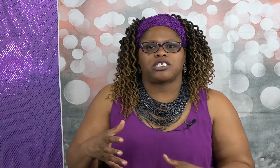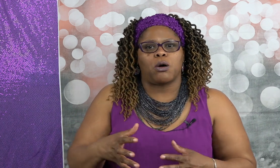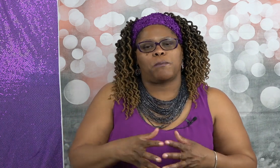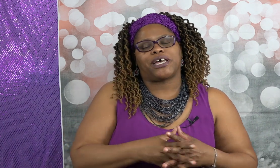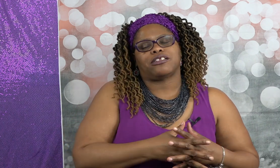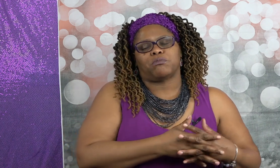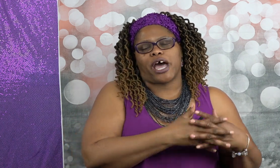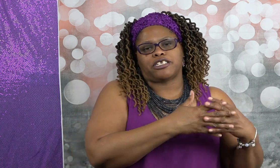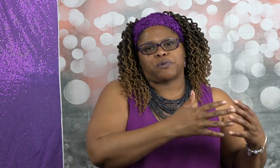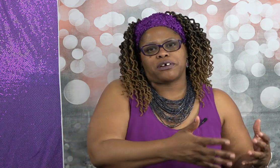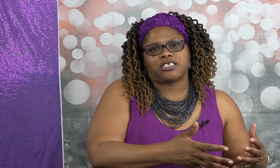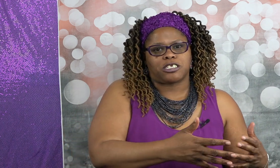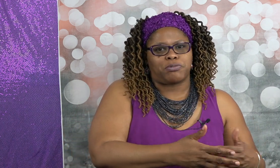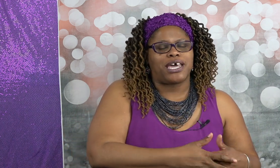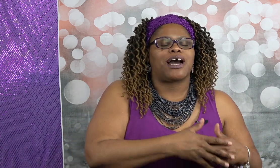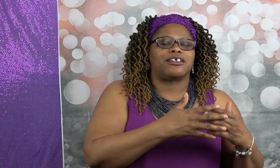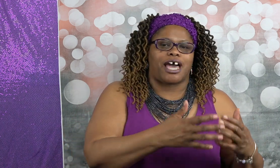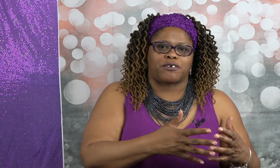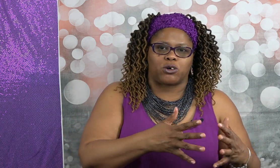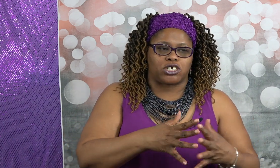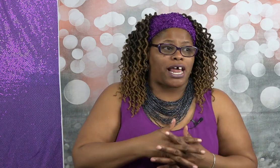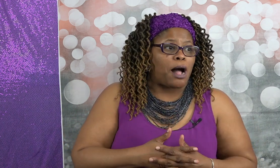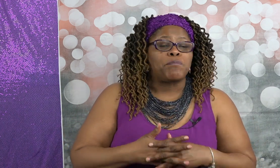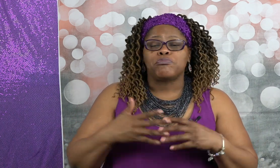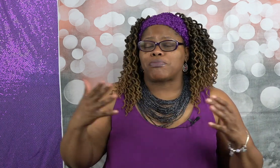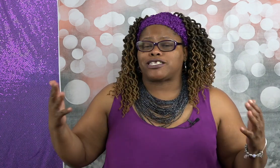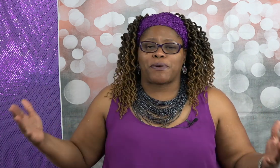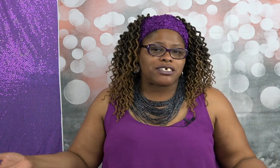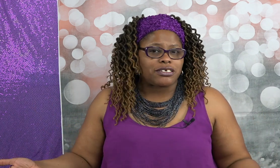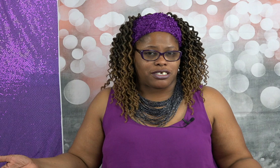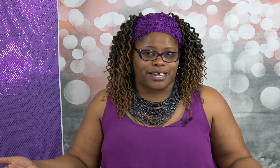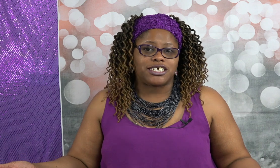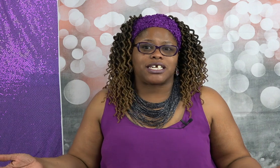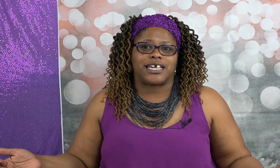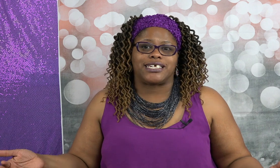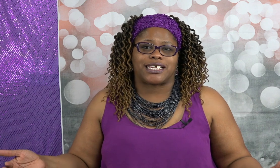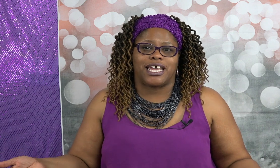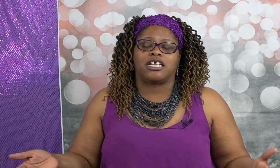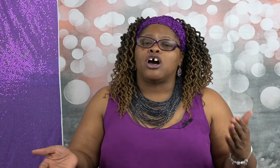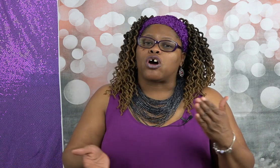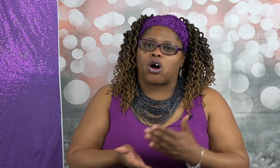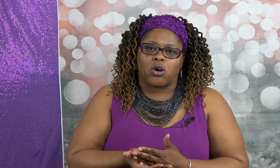because of my experiences being a life coach now my specialization is in goal